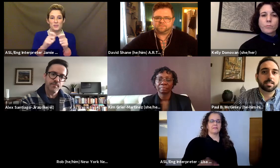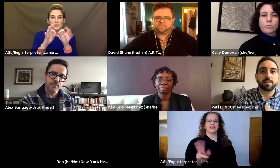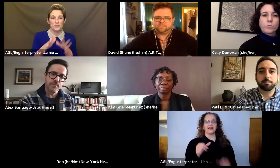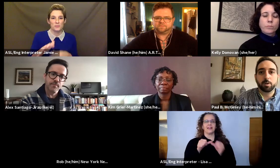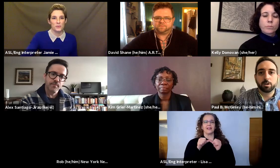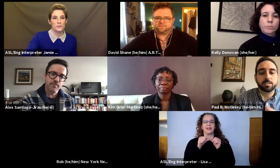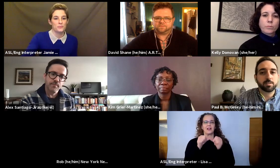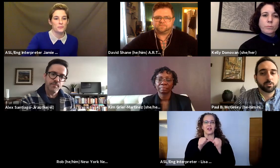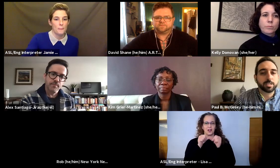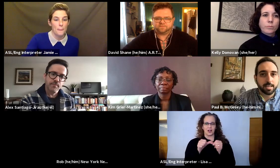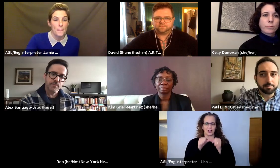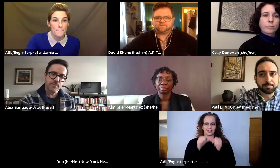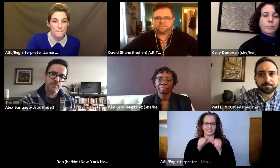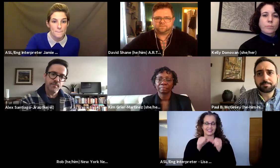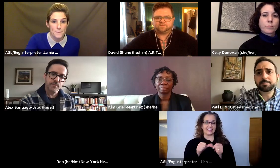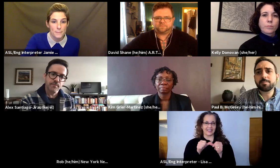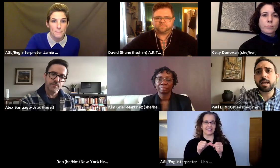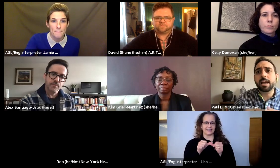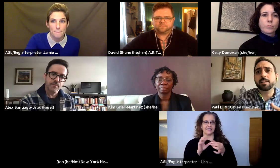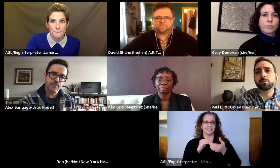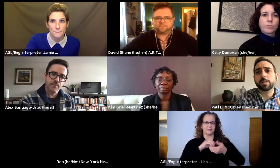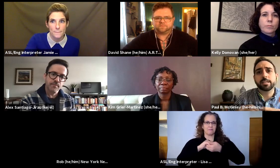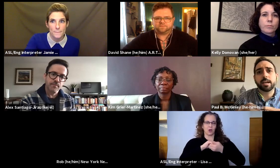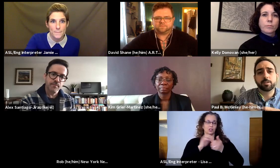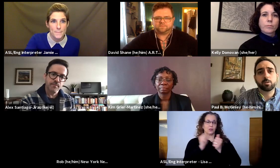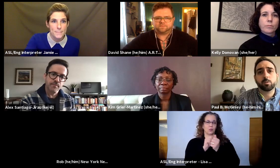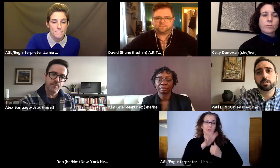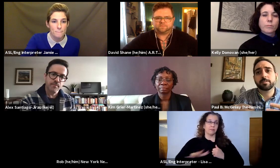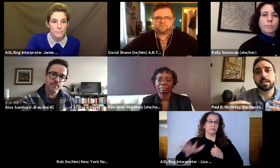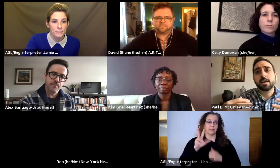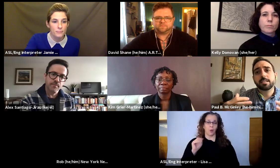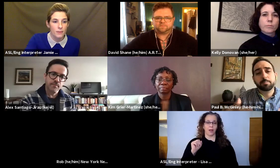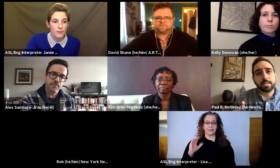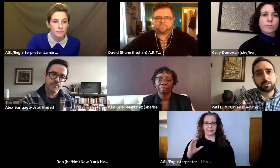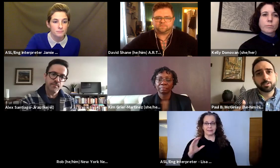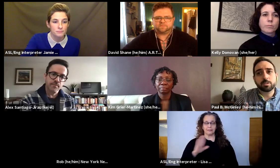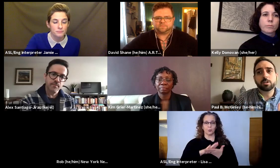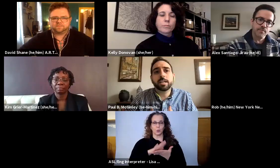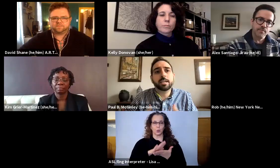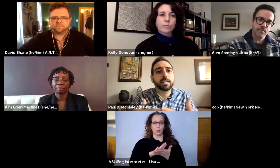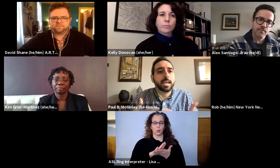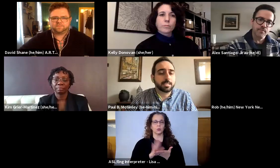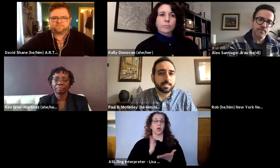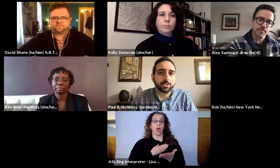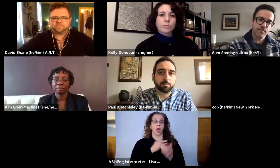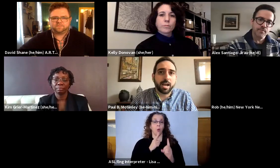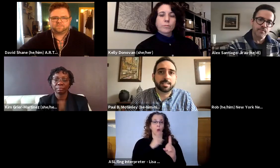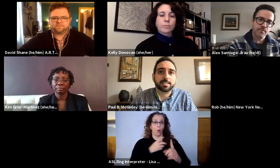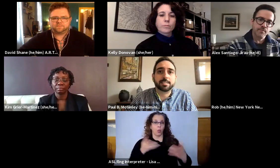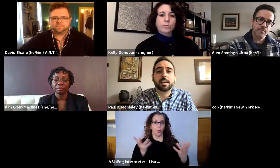the five boroughs of New York City. And we have the goal of deepening student learning, enhancing teacher practice,